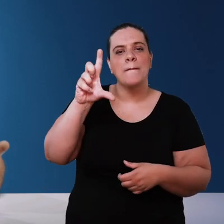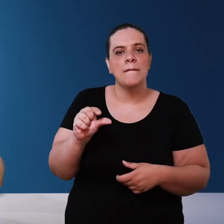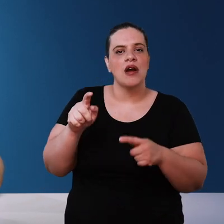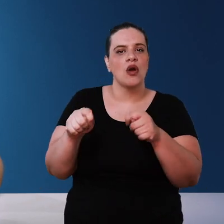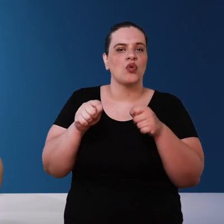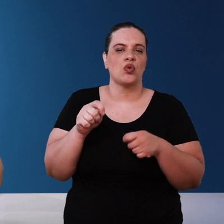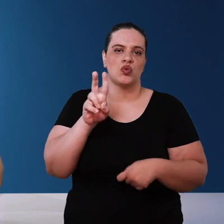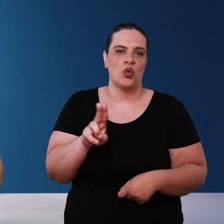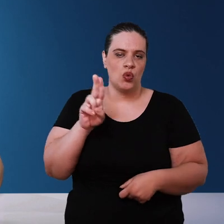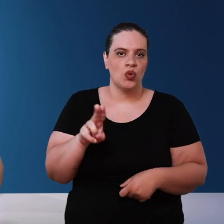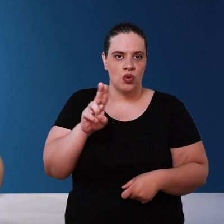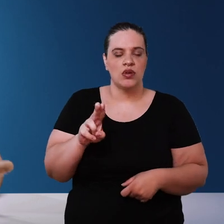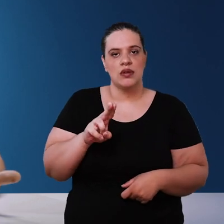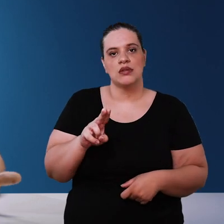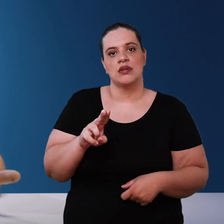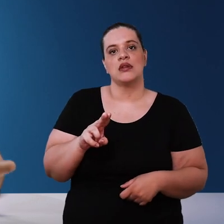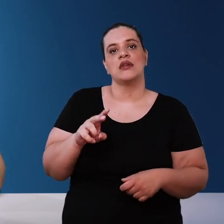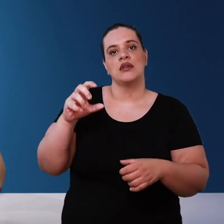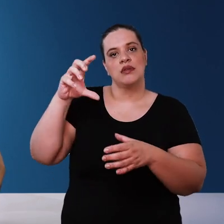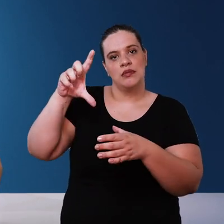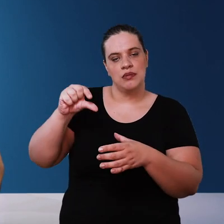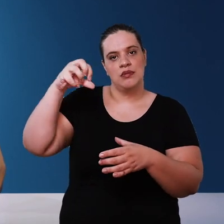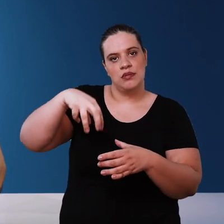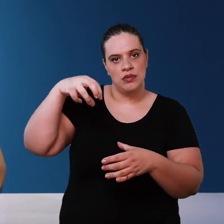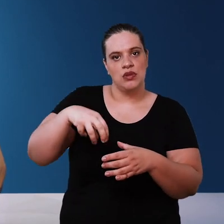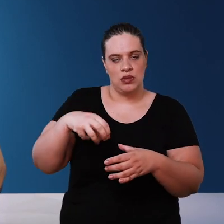consumption flush As you use a smaller flow for the liquid and a little bigger for the